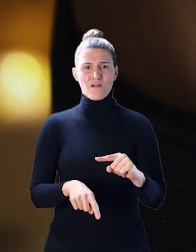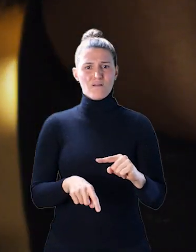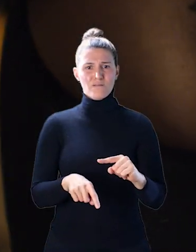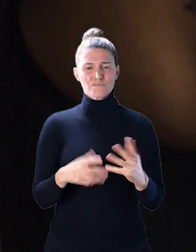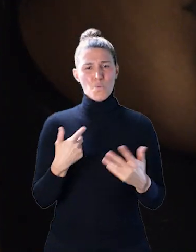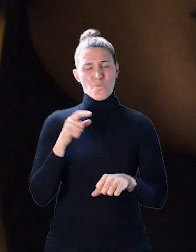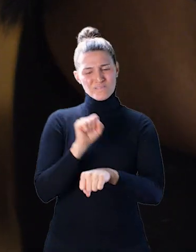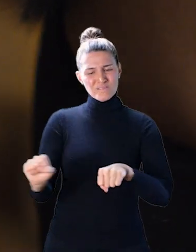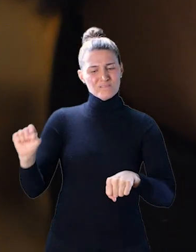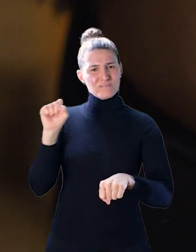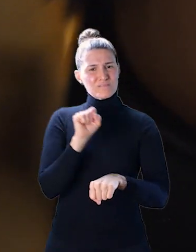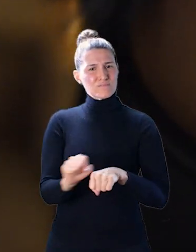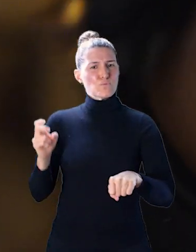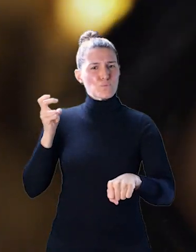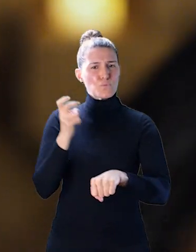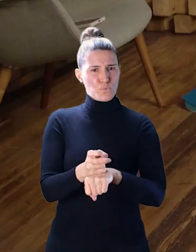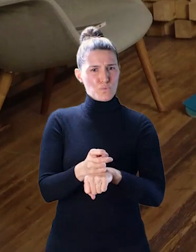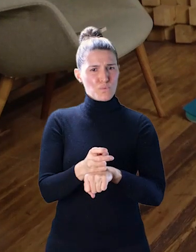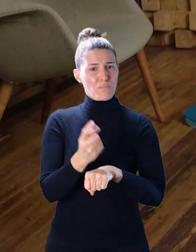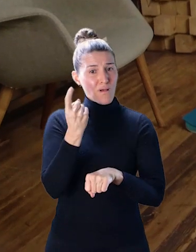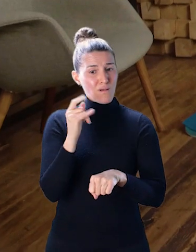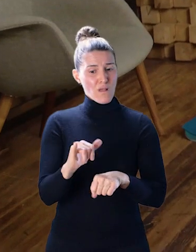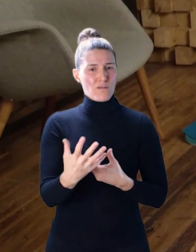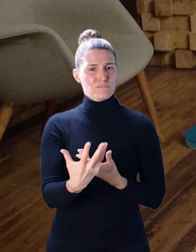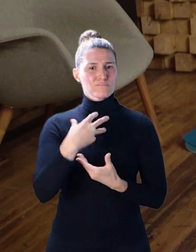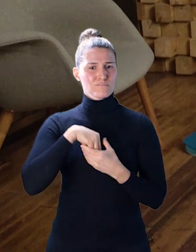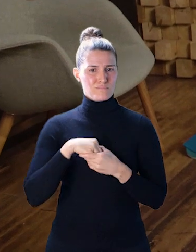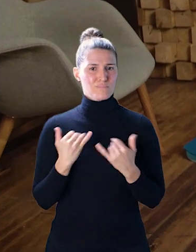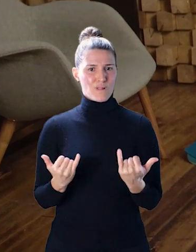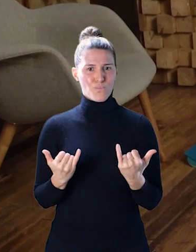I've had to really work hard, and that was ingrained in me now.